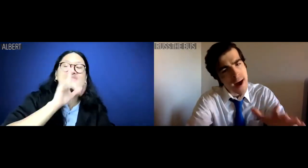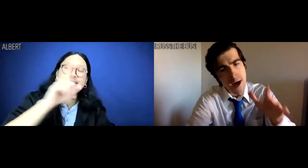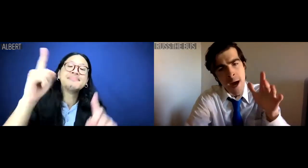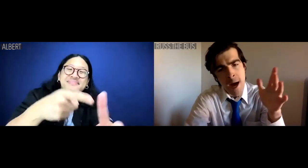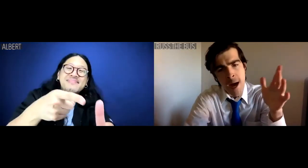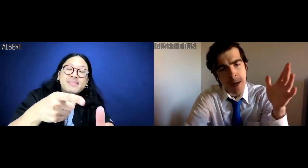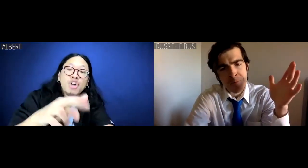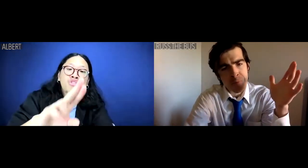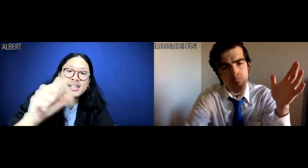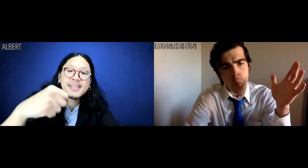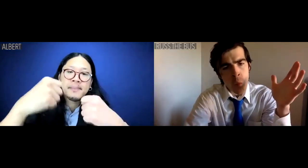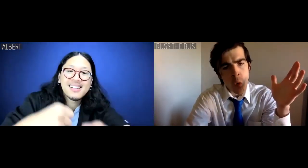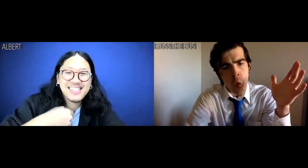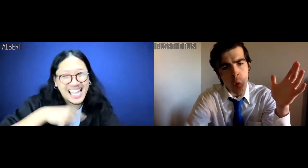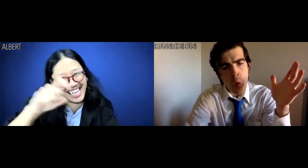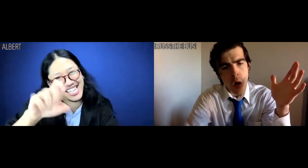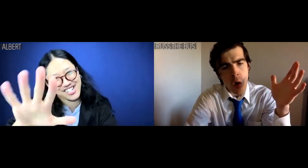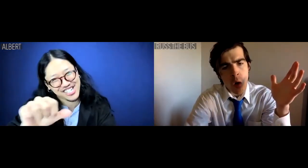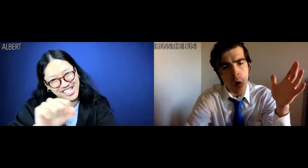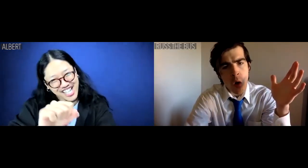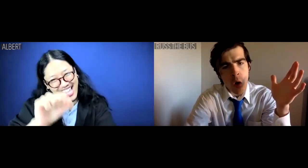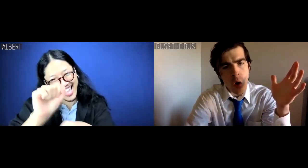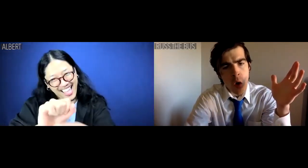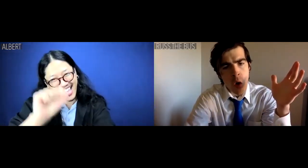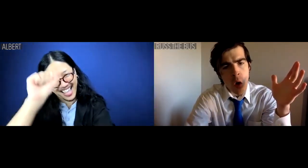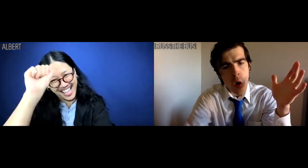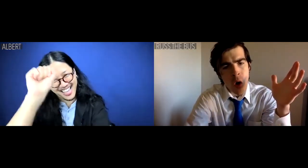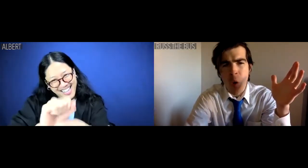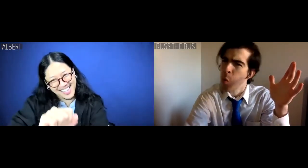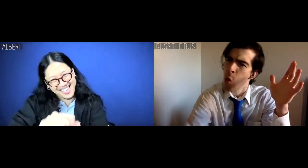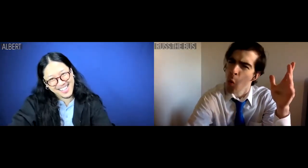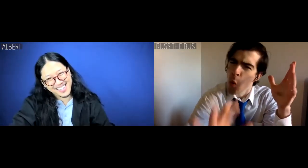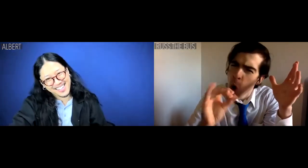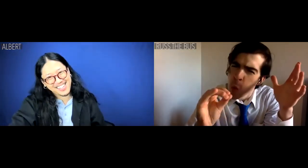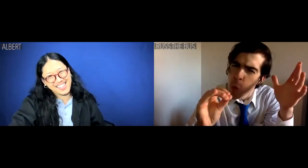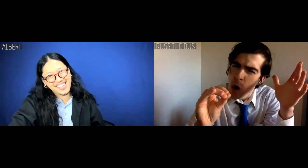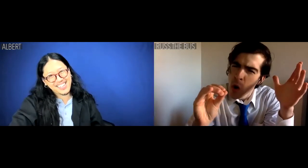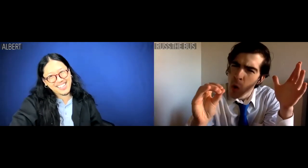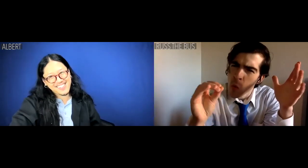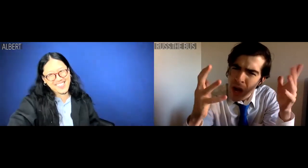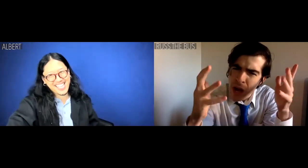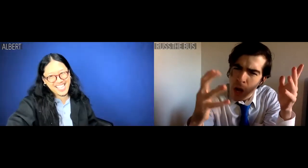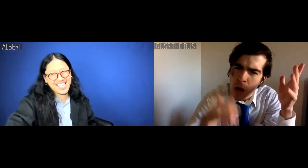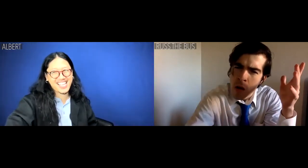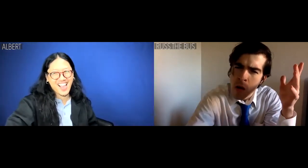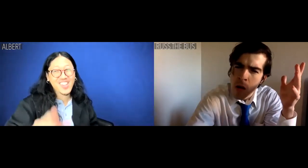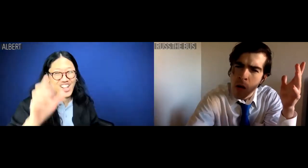Albert: More to the point, Russ the bus, I need your job. Russ the Bus: Yo, what?